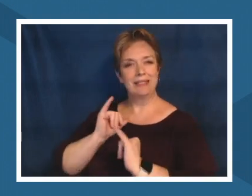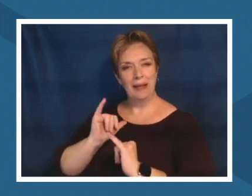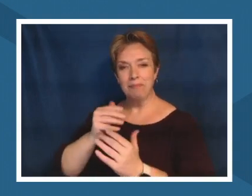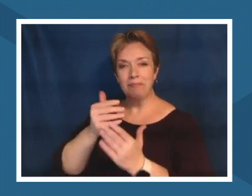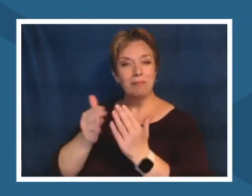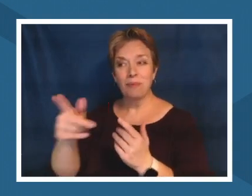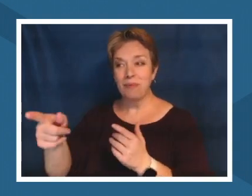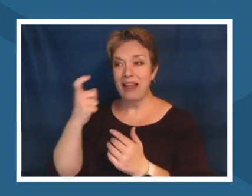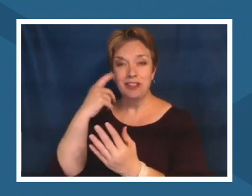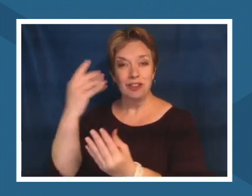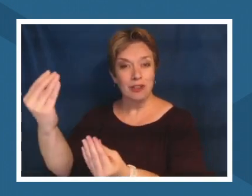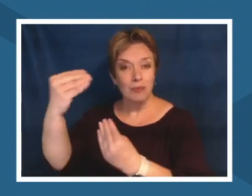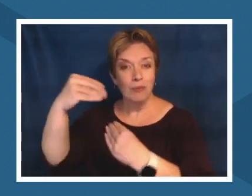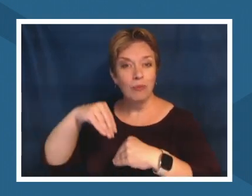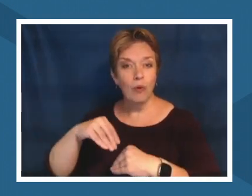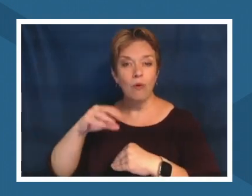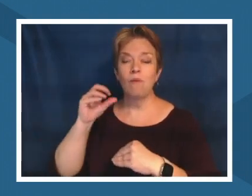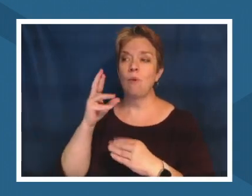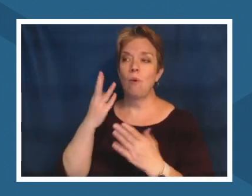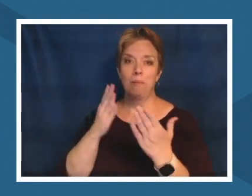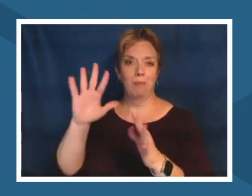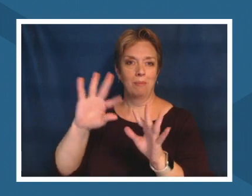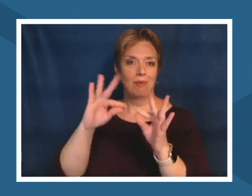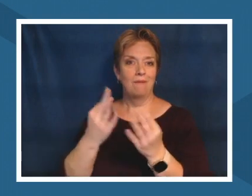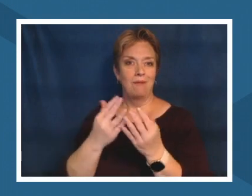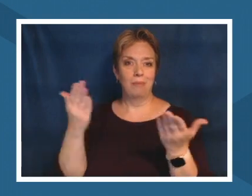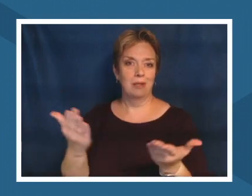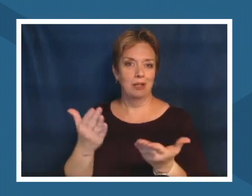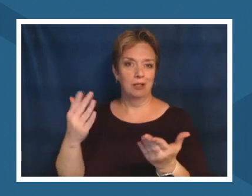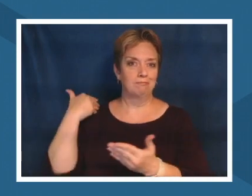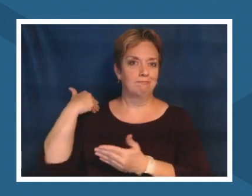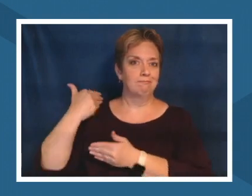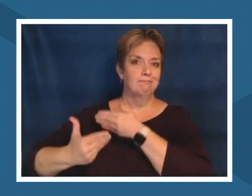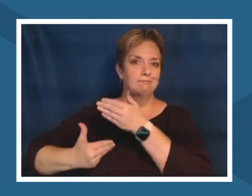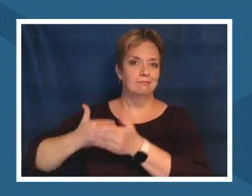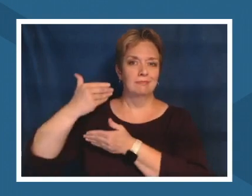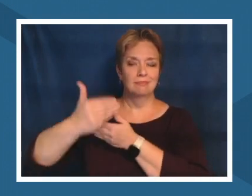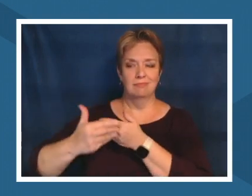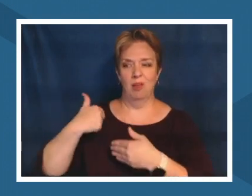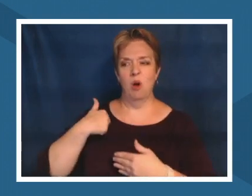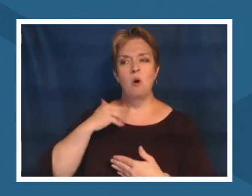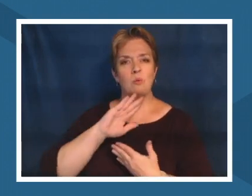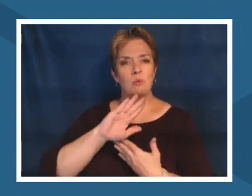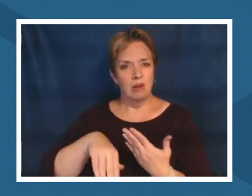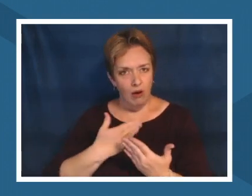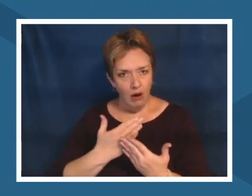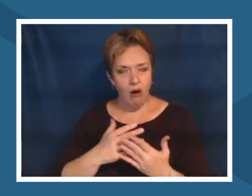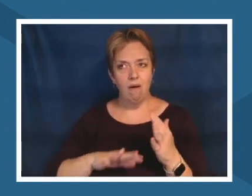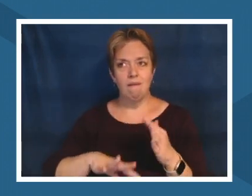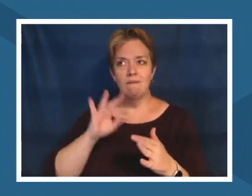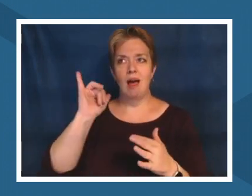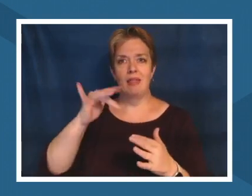lived here for many generations we all can find connection in this place and so